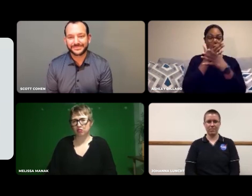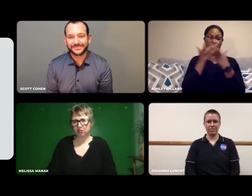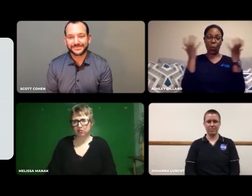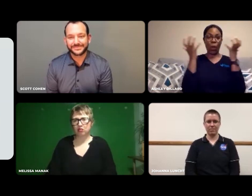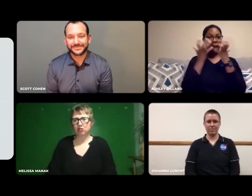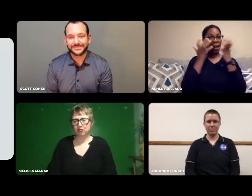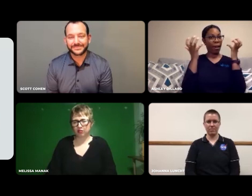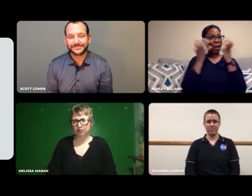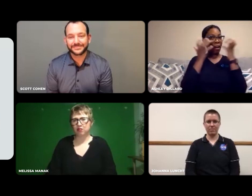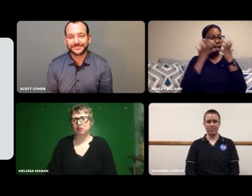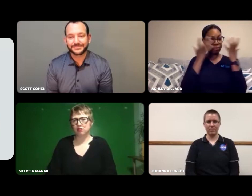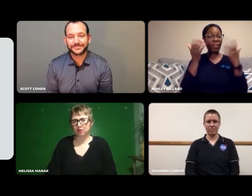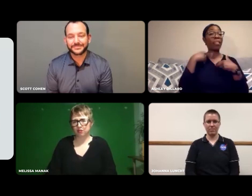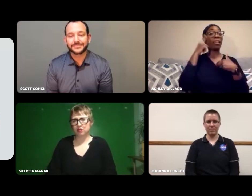It's amazing.